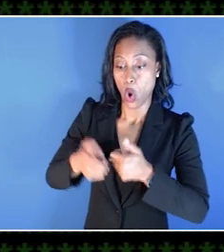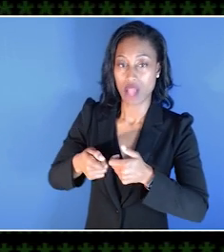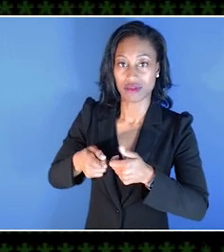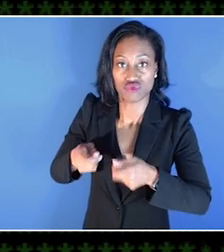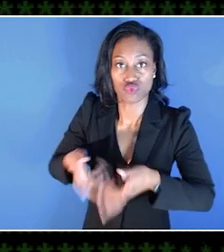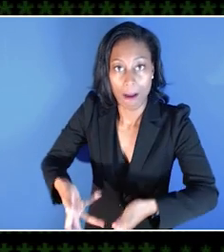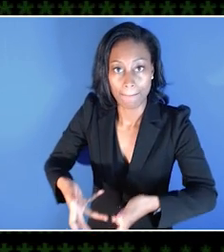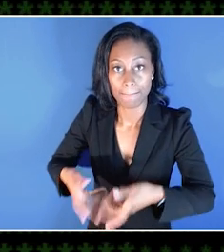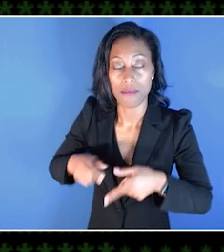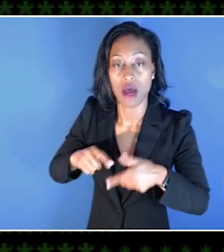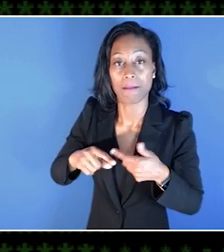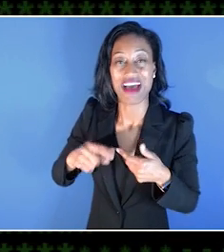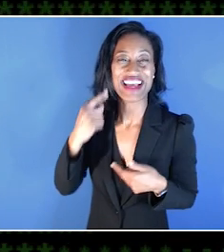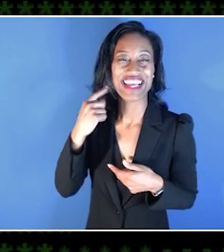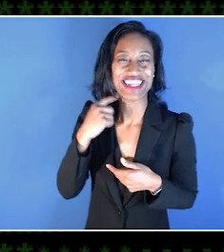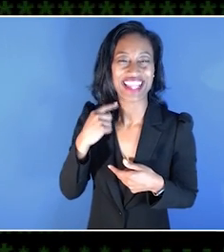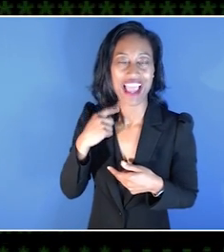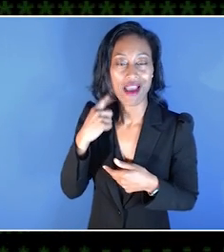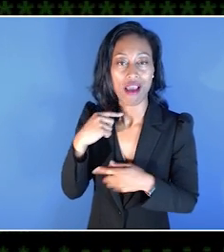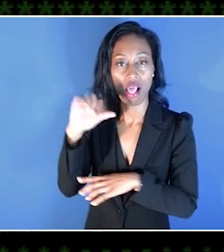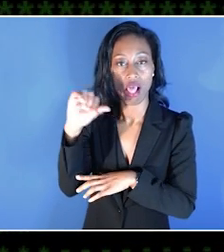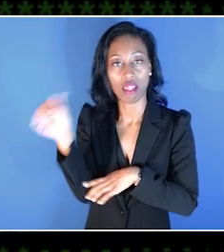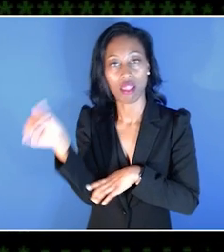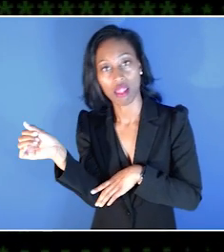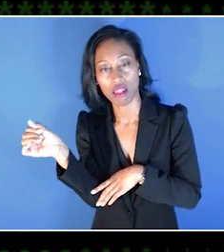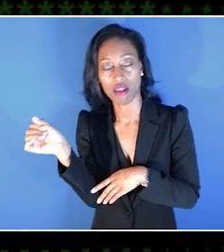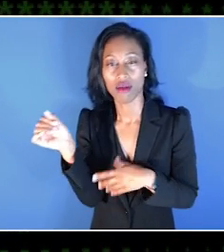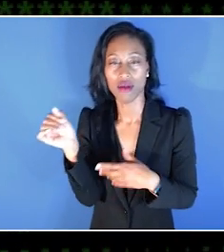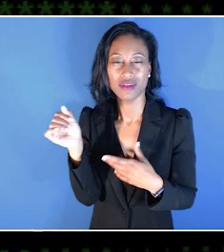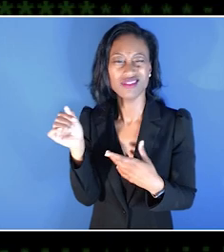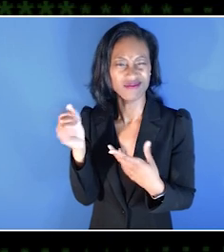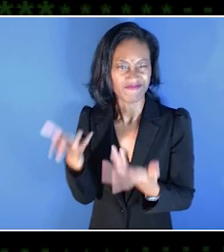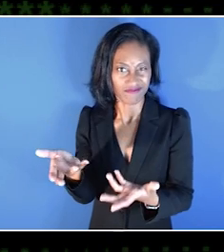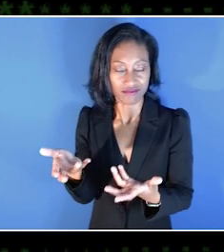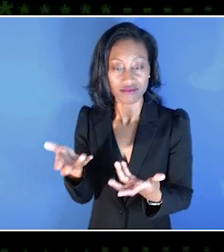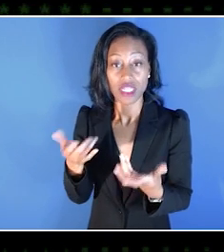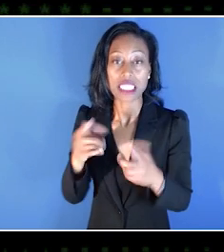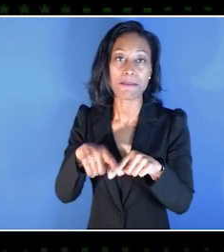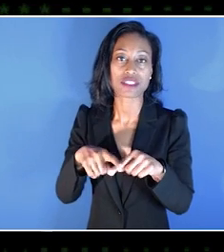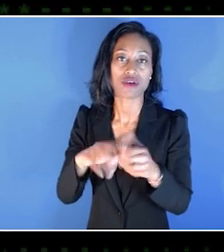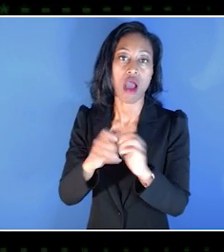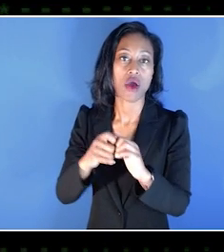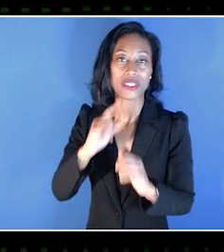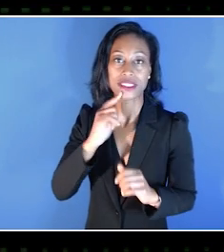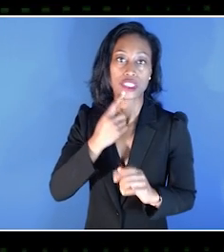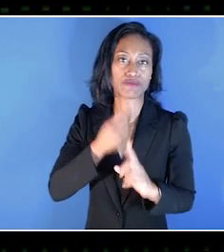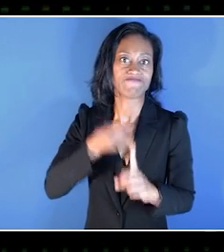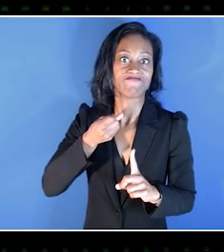My neck might, you know, drop a little bit, that kind of thing, depending on the severity of it.